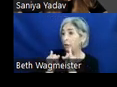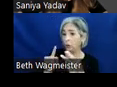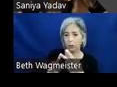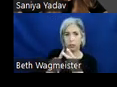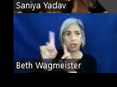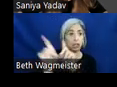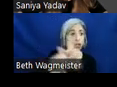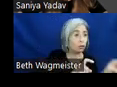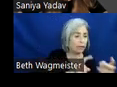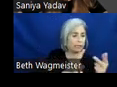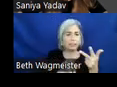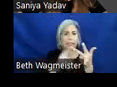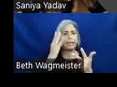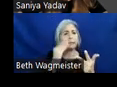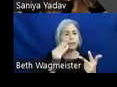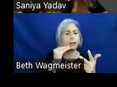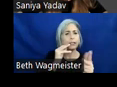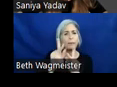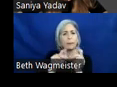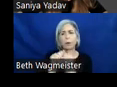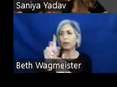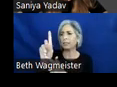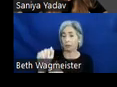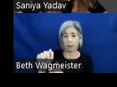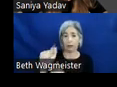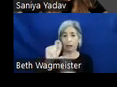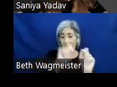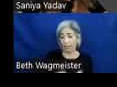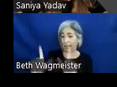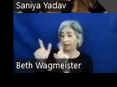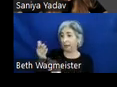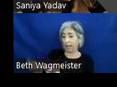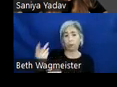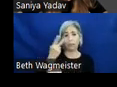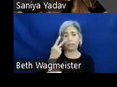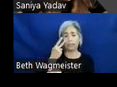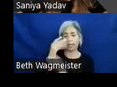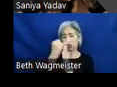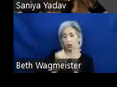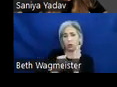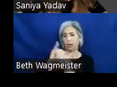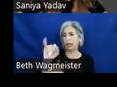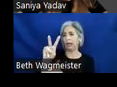experiences with People with Disabilities. On the slide we see a drawing of Ivan sitting in